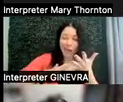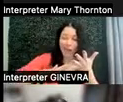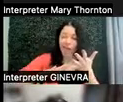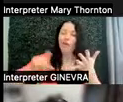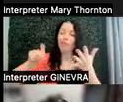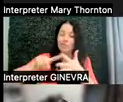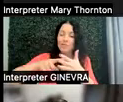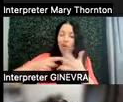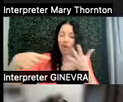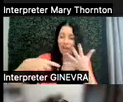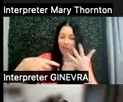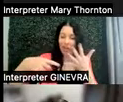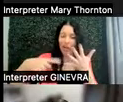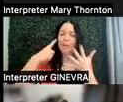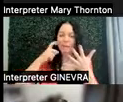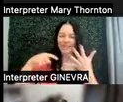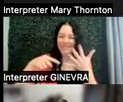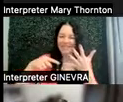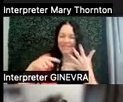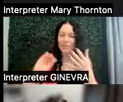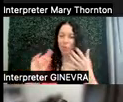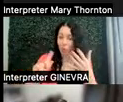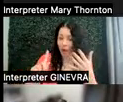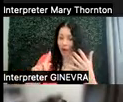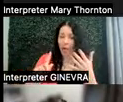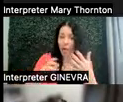Because this is where they have the most room to grow.